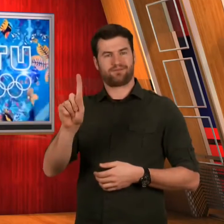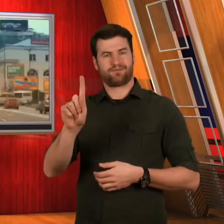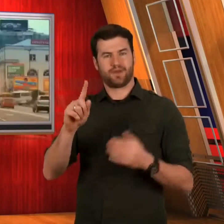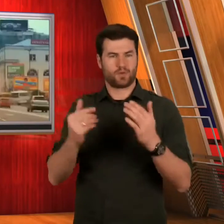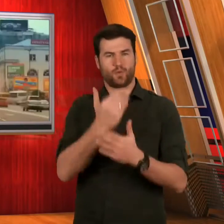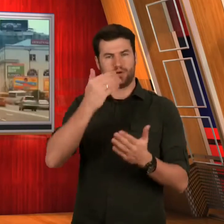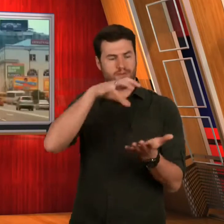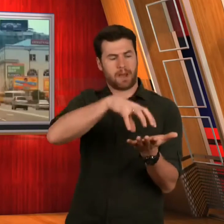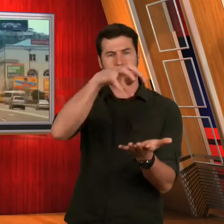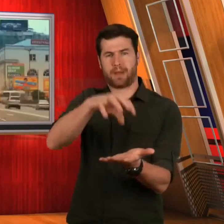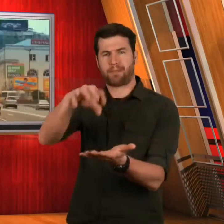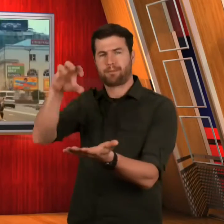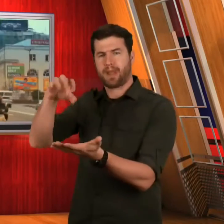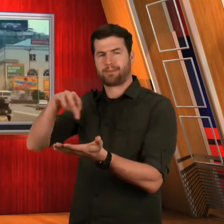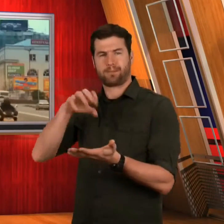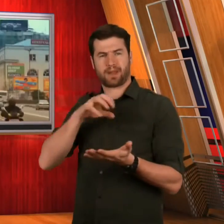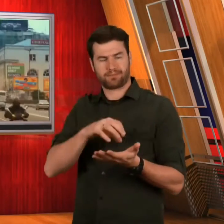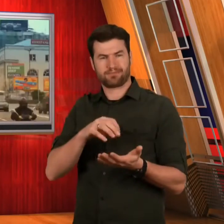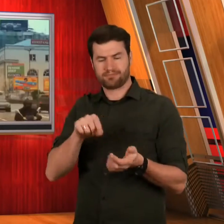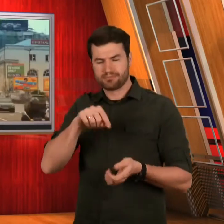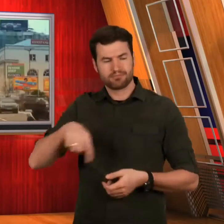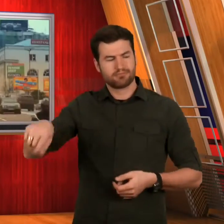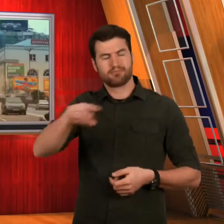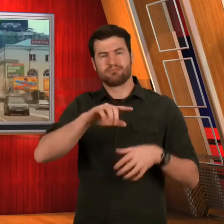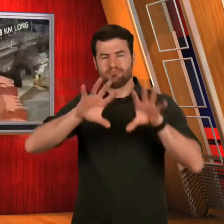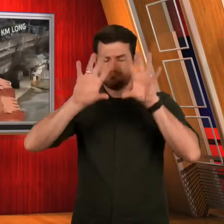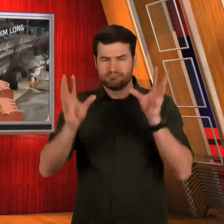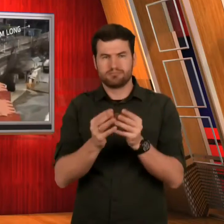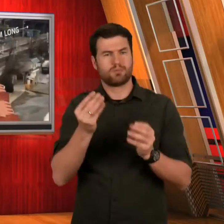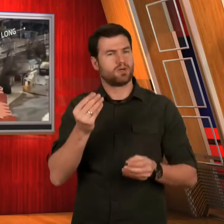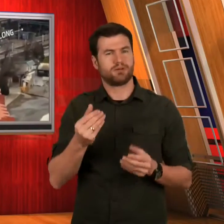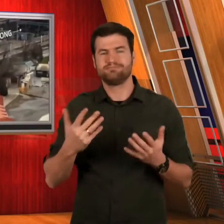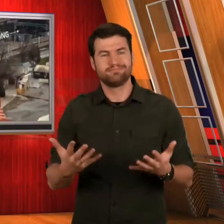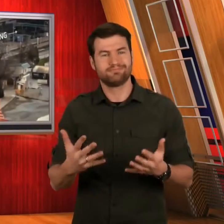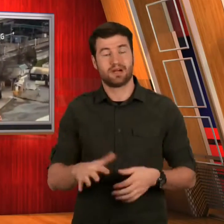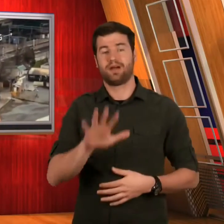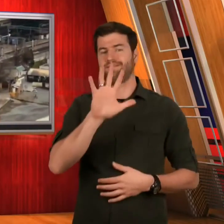With 11 new venues and price tag of